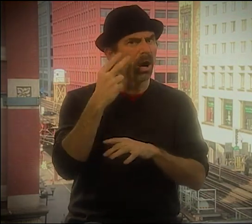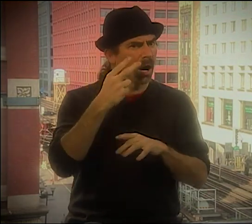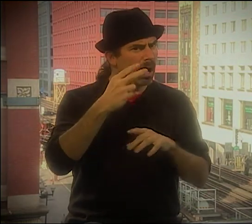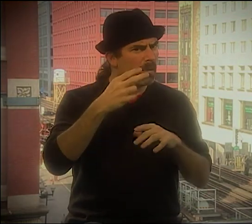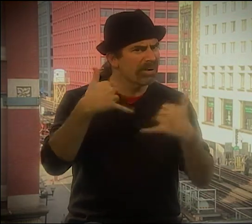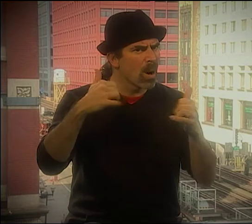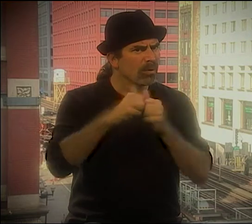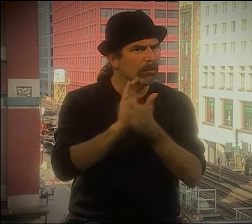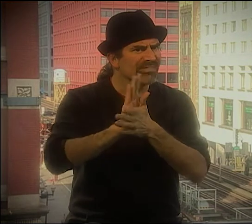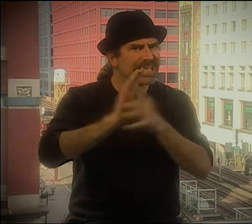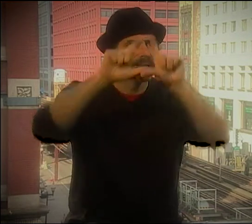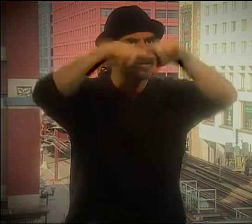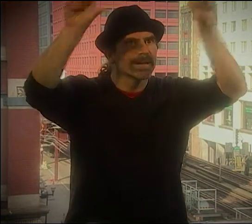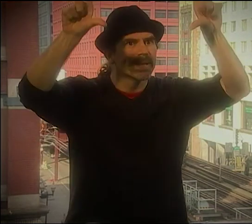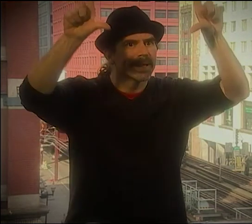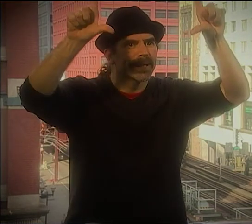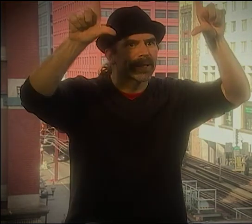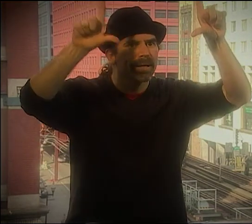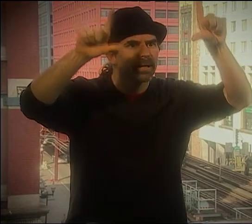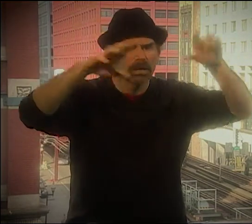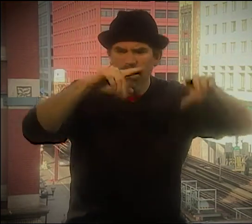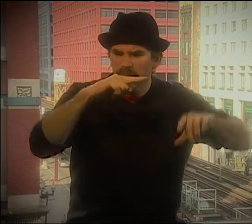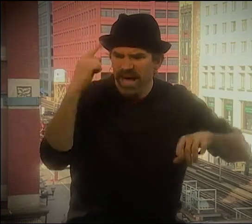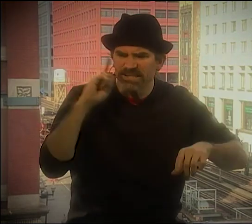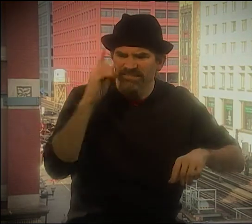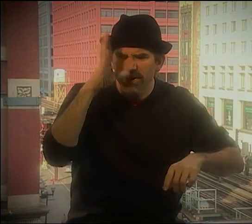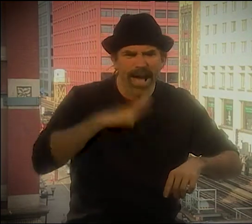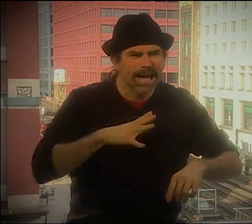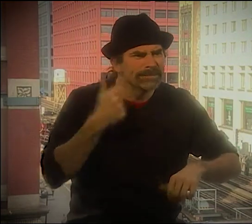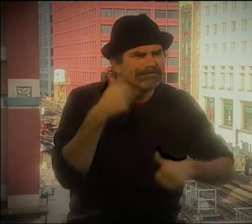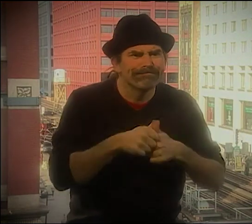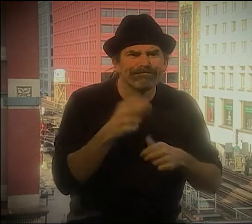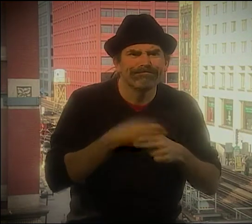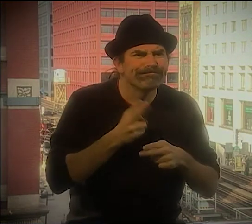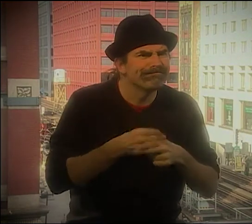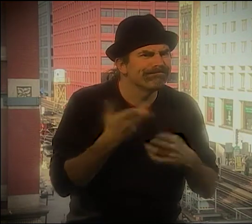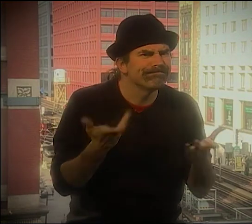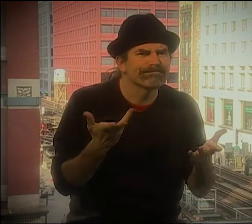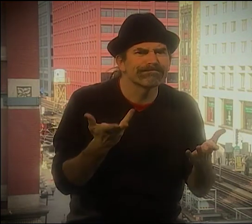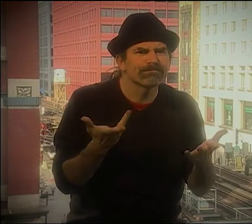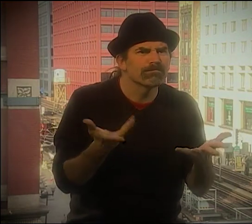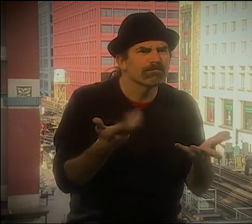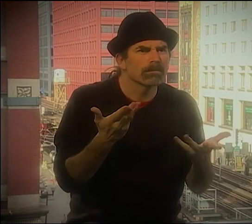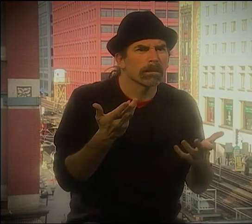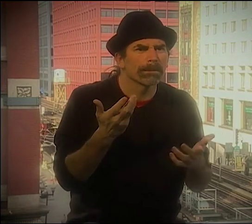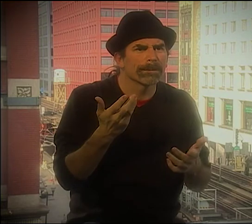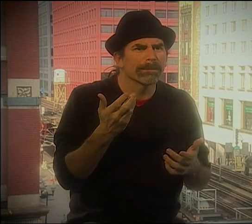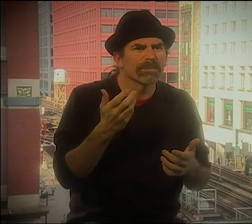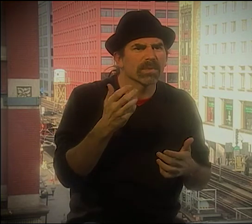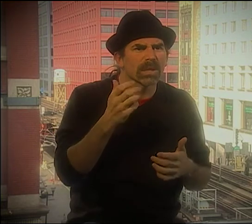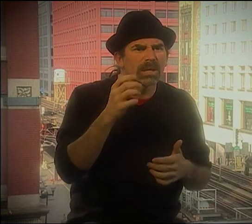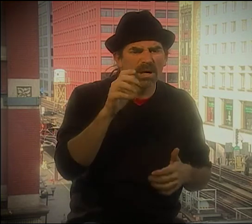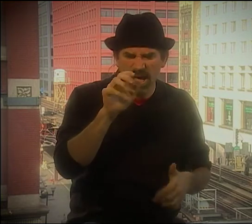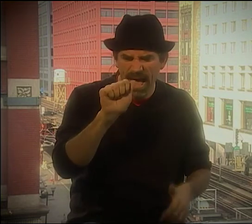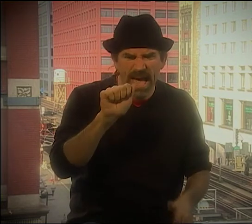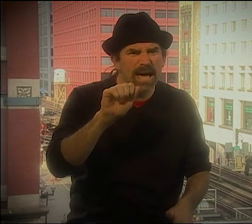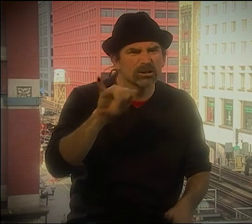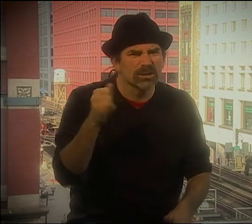BUT YOU KNOW, THERE WAS A LOT MORE PERFORMANCE ART PLUS MEDIA. AND THEN AT THE CONFERENCE, I REMEMBER THEY WERE PLAYING